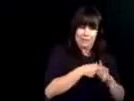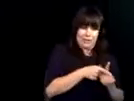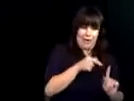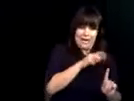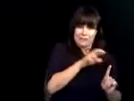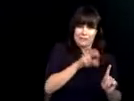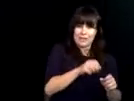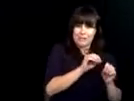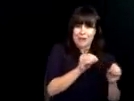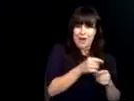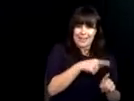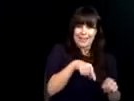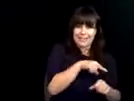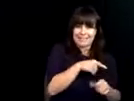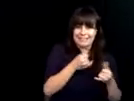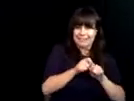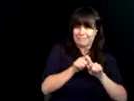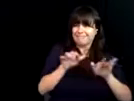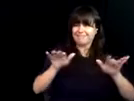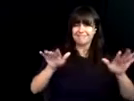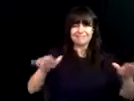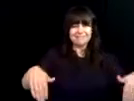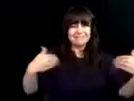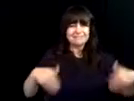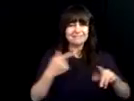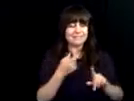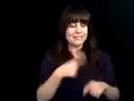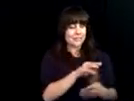bring these programs that have evolved out of the Richmond office